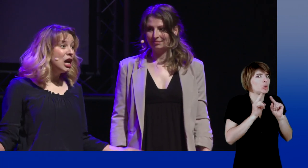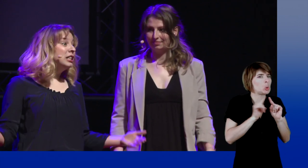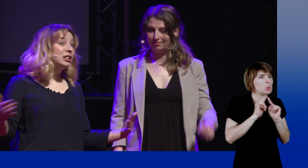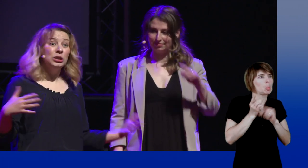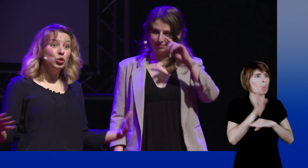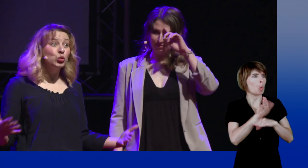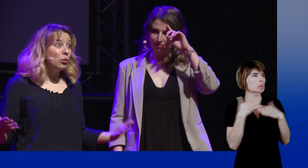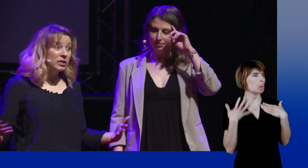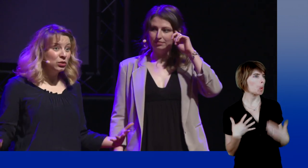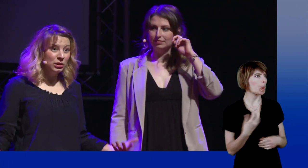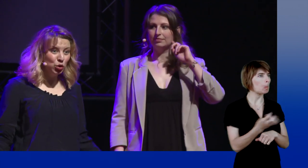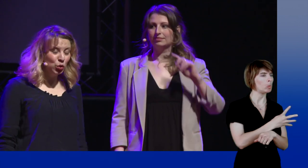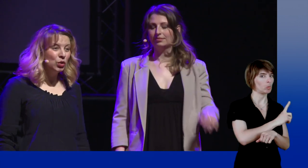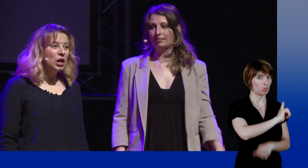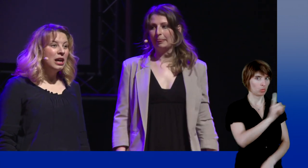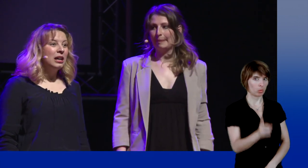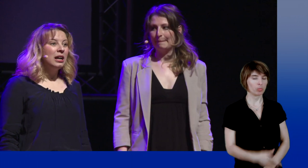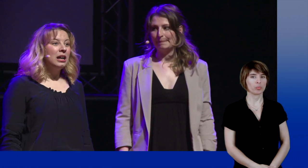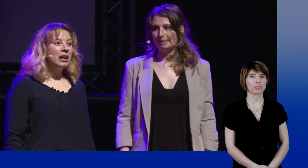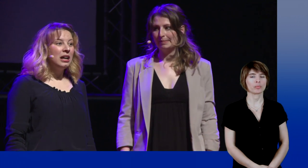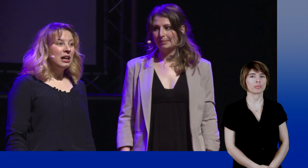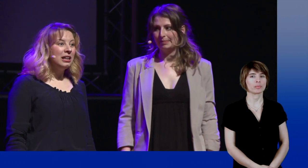talk about an emotion without showing the emotion.